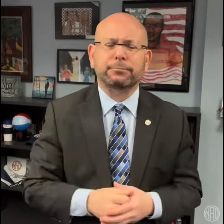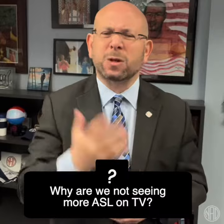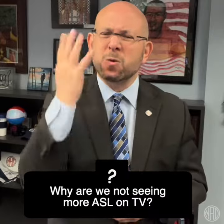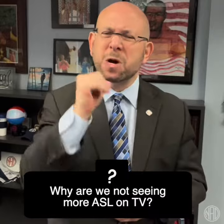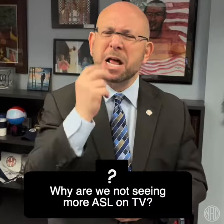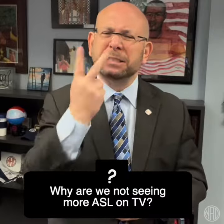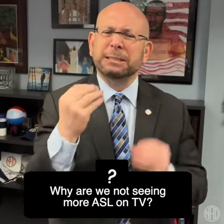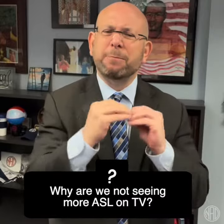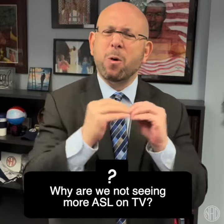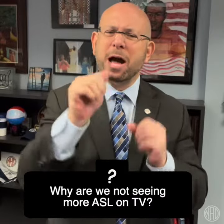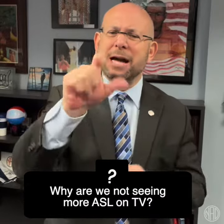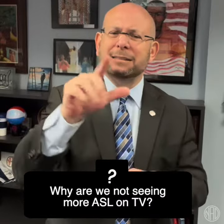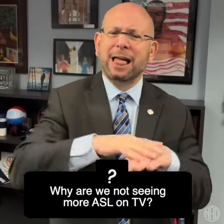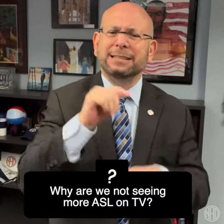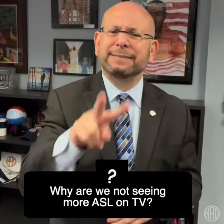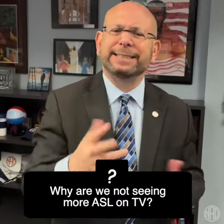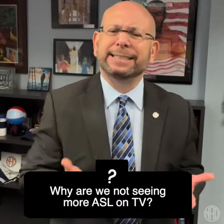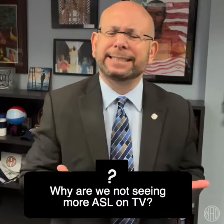Why are we not seeing more American Sign Language (ASL) on TV?